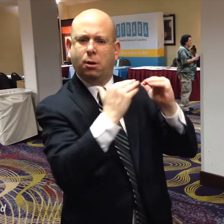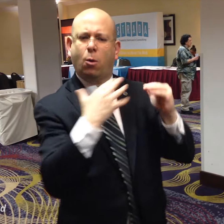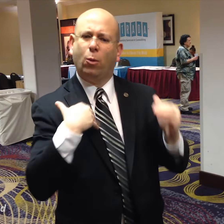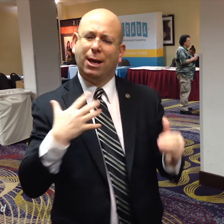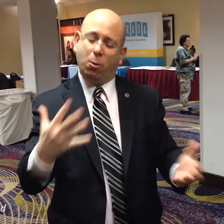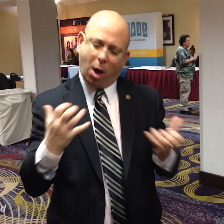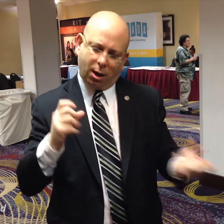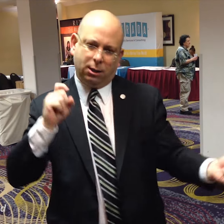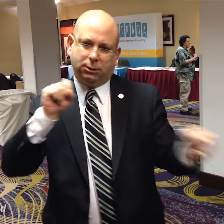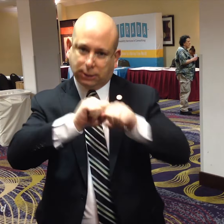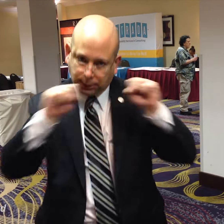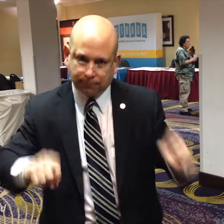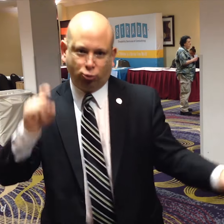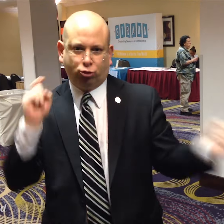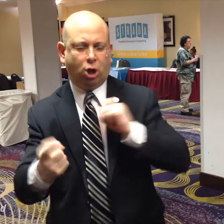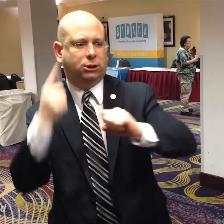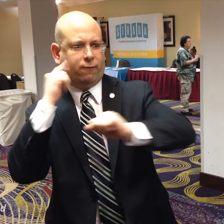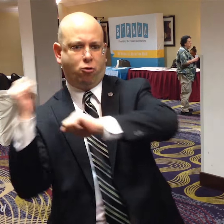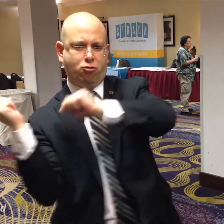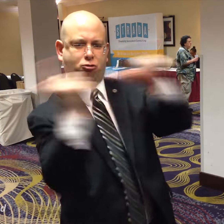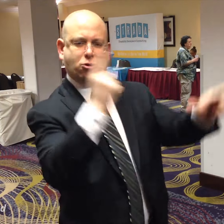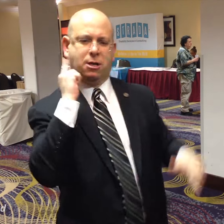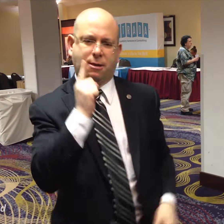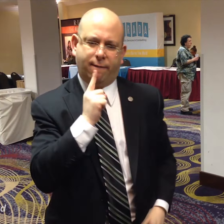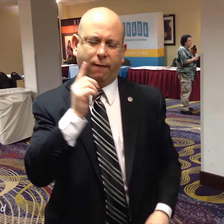Our ultimate goal is system change for all deaf and hard of hearing Americans!